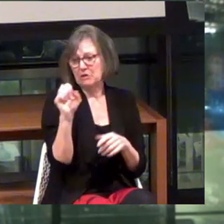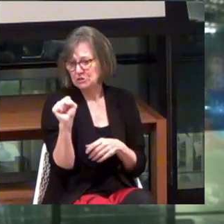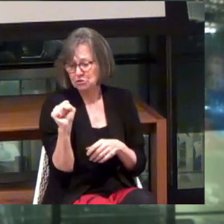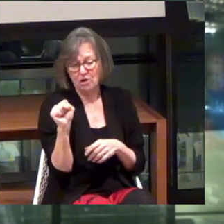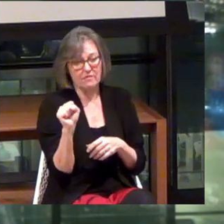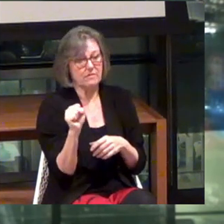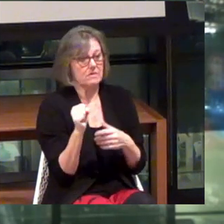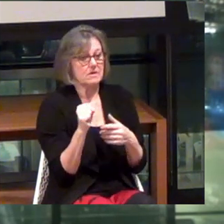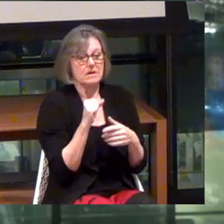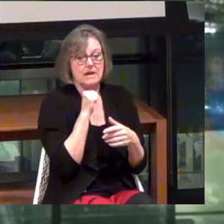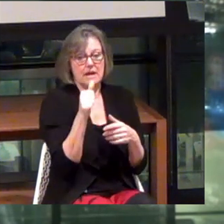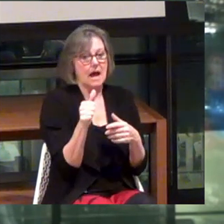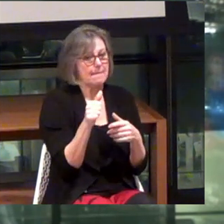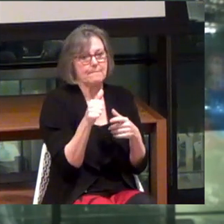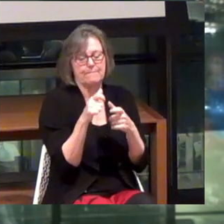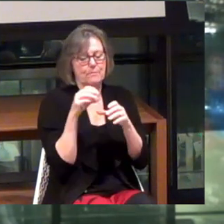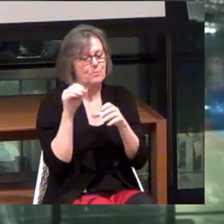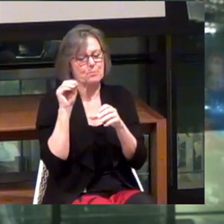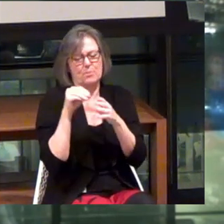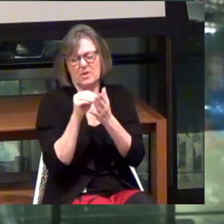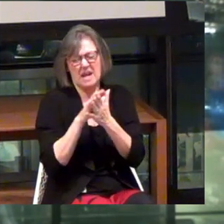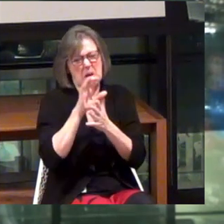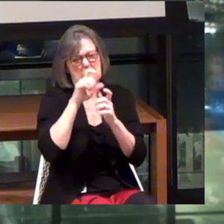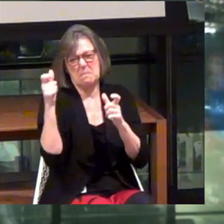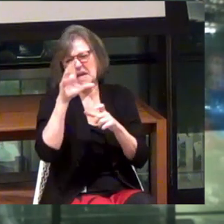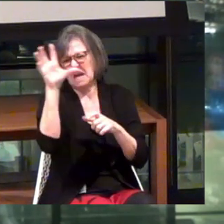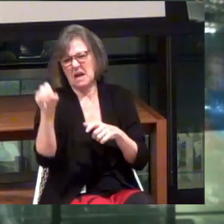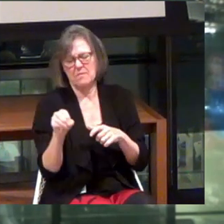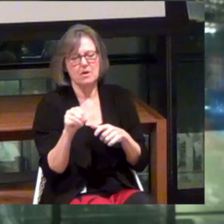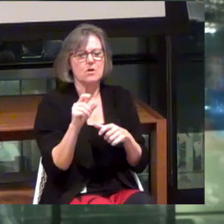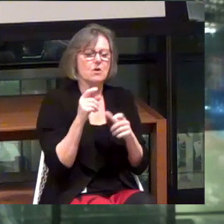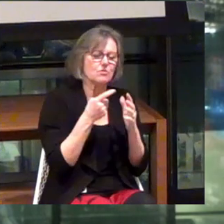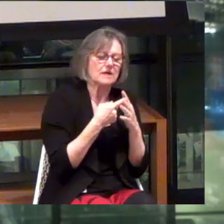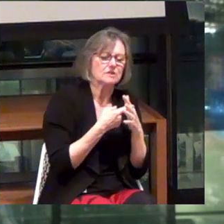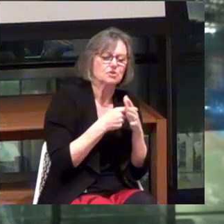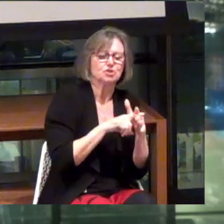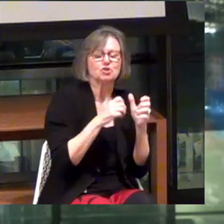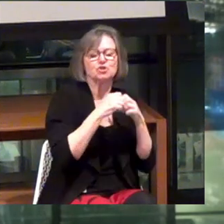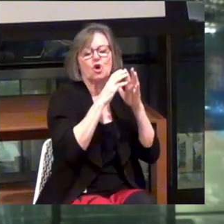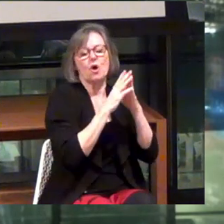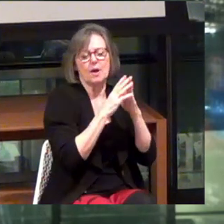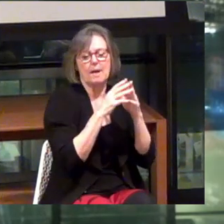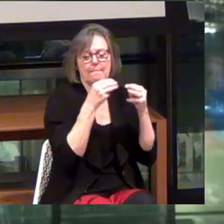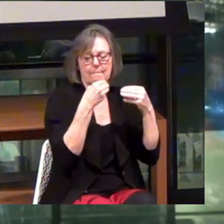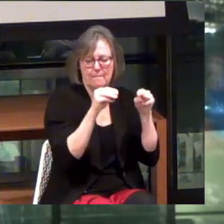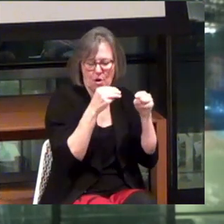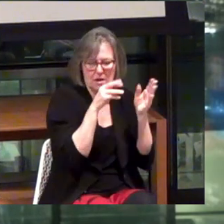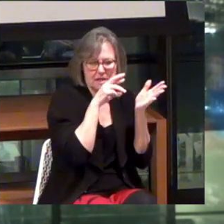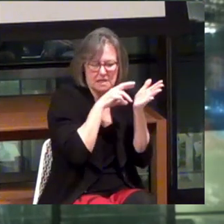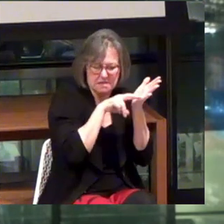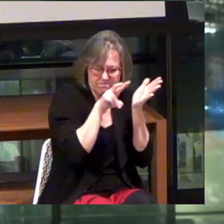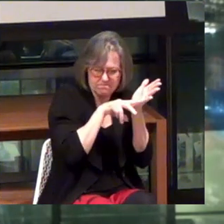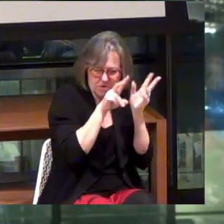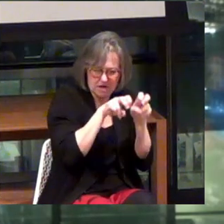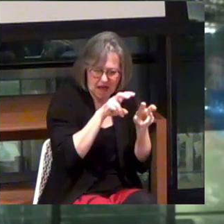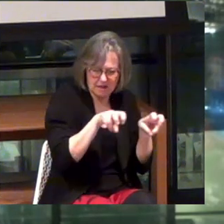Microsoft. I didn't put a big company in here. I really tried to do a start-up market analysis.